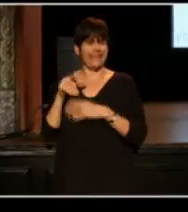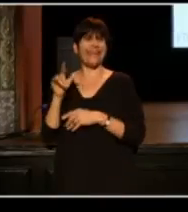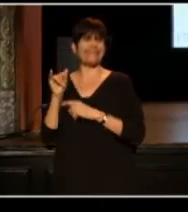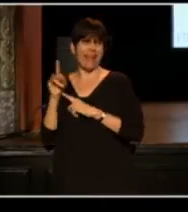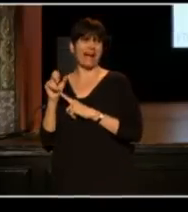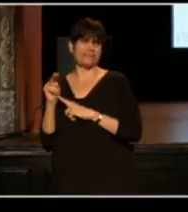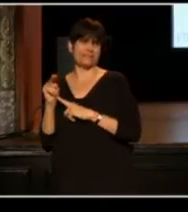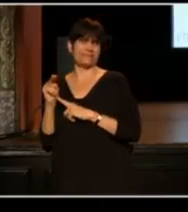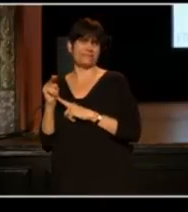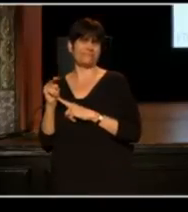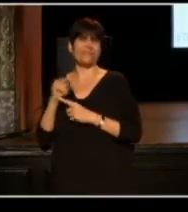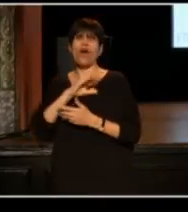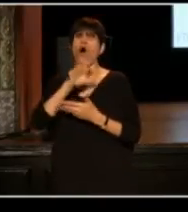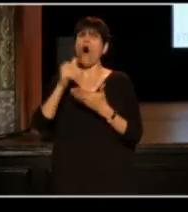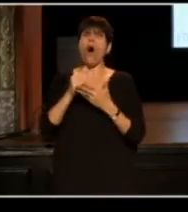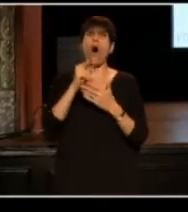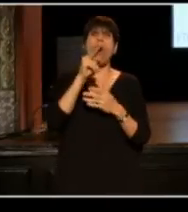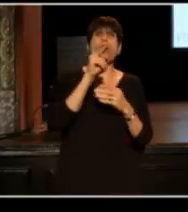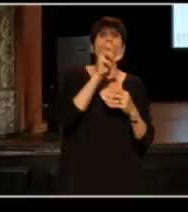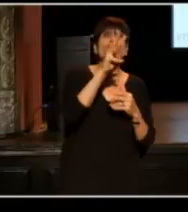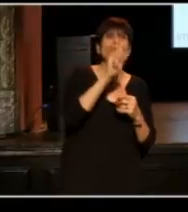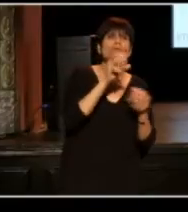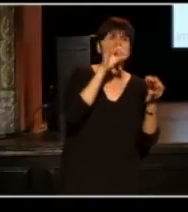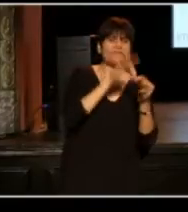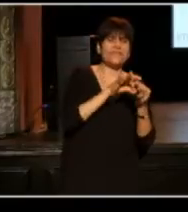All the news that's fit to print, versus 'you are dumb'.